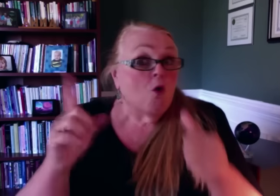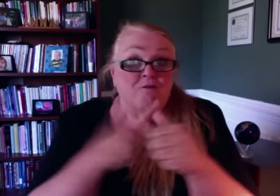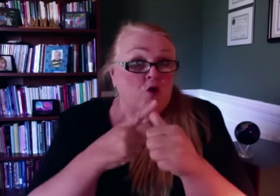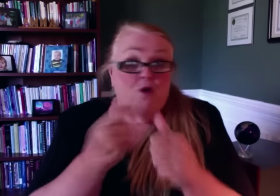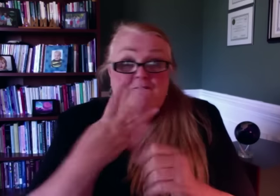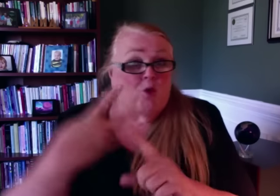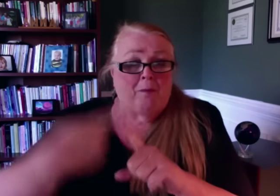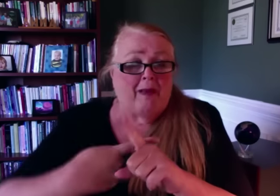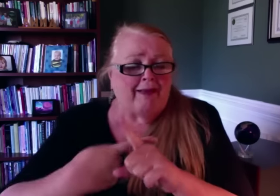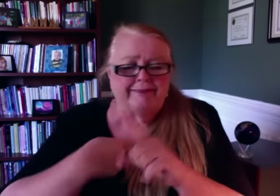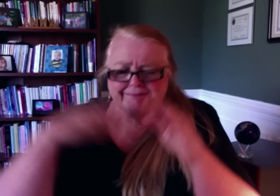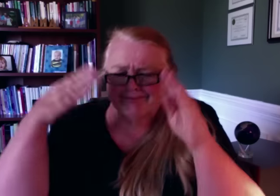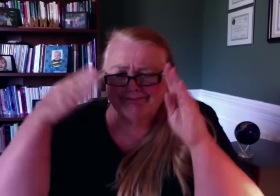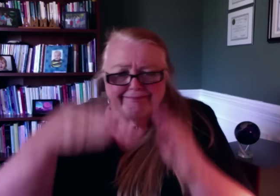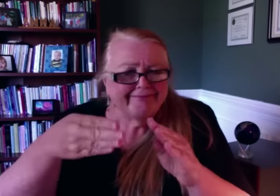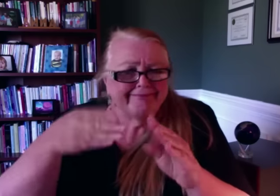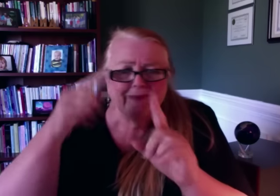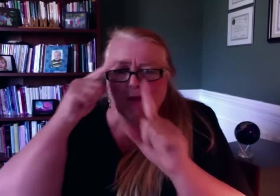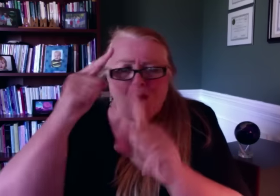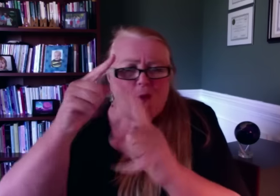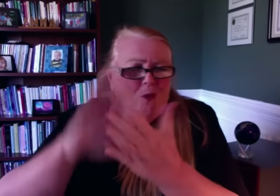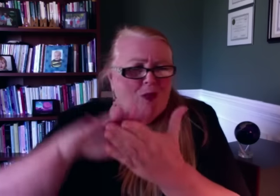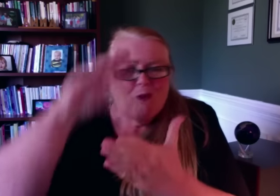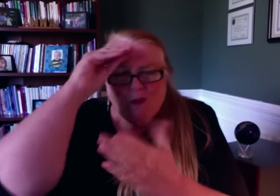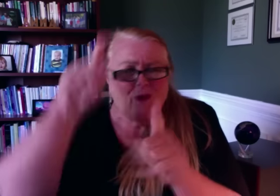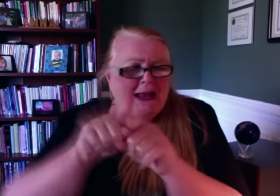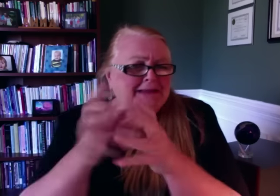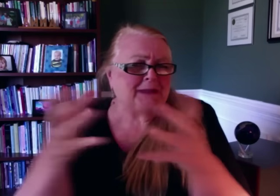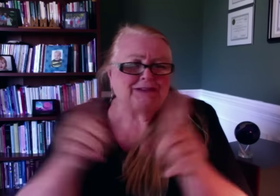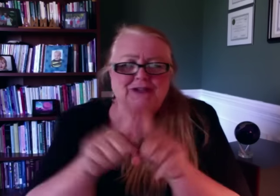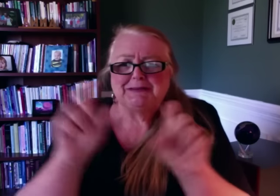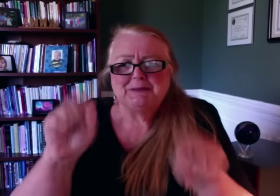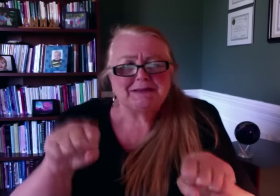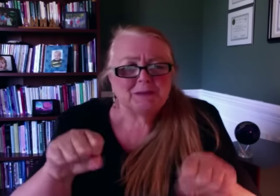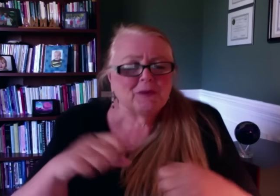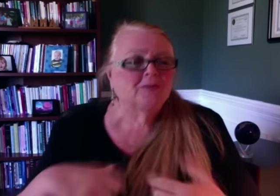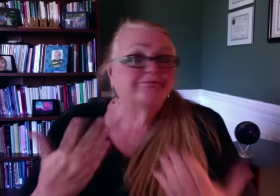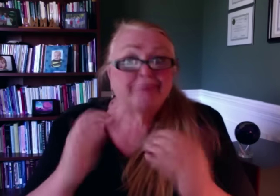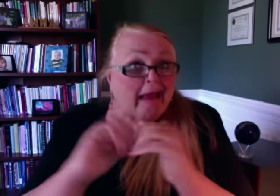My first few months at RID, my goal was to learn as much as possible.